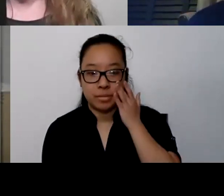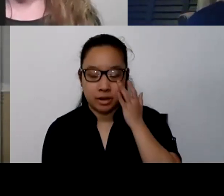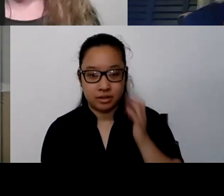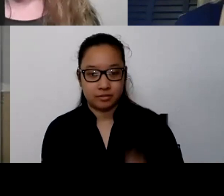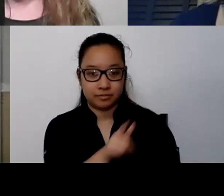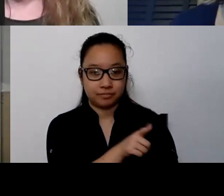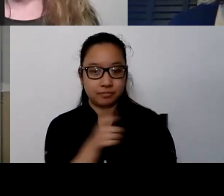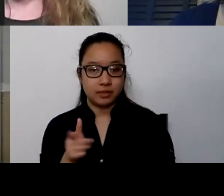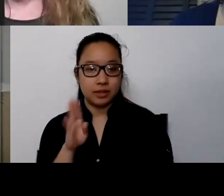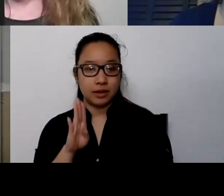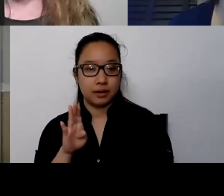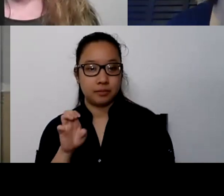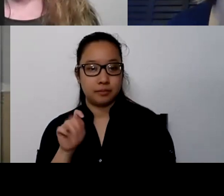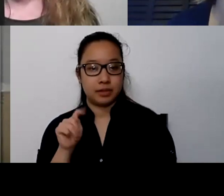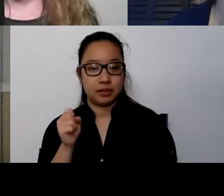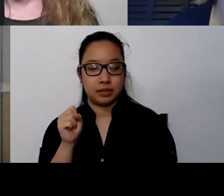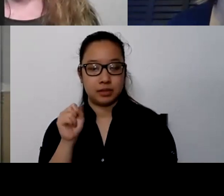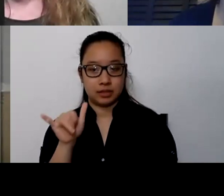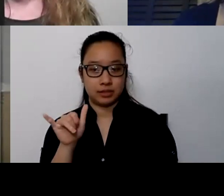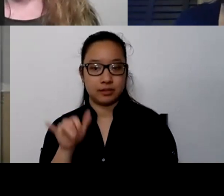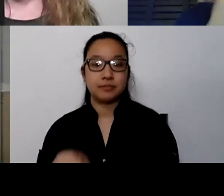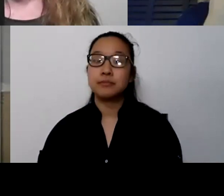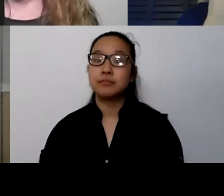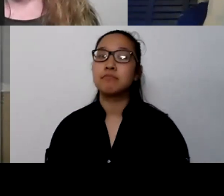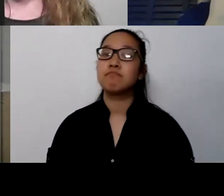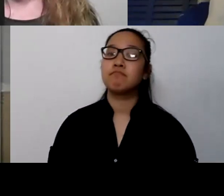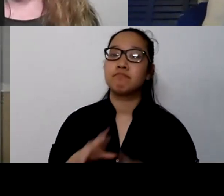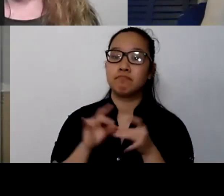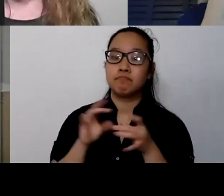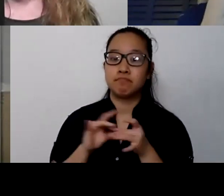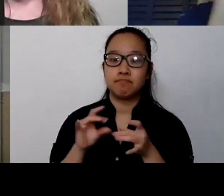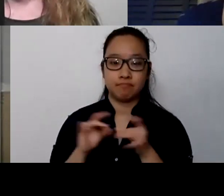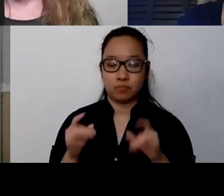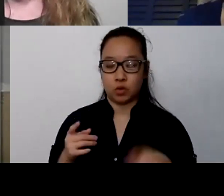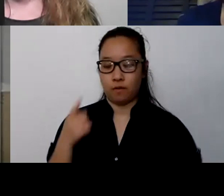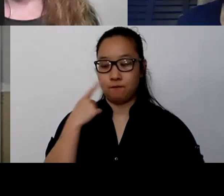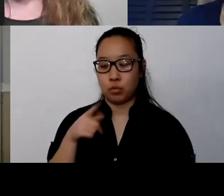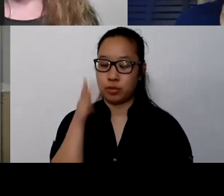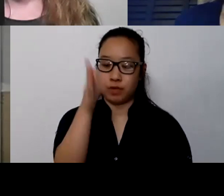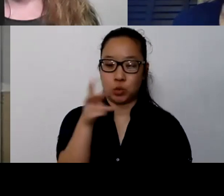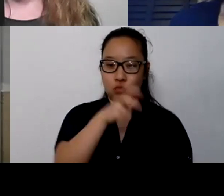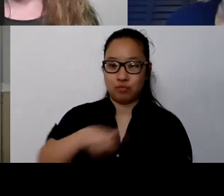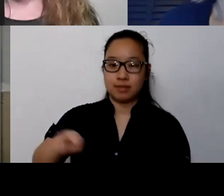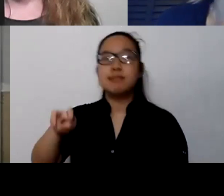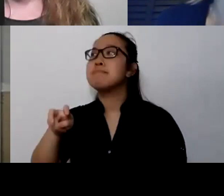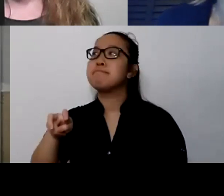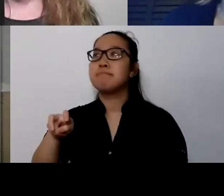I think part of my hope in this transition too is, one, we're in a very, I dunno, fortunate moment right now that we have something to look forward to